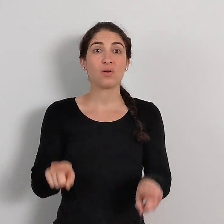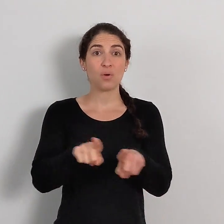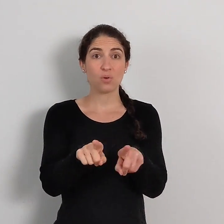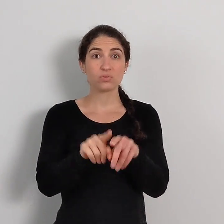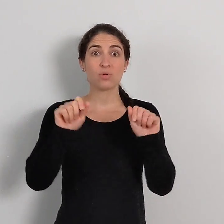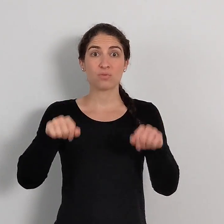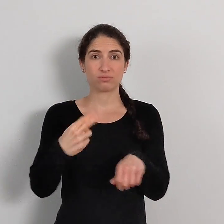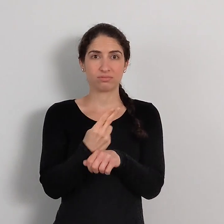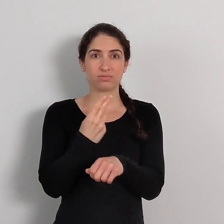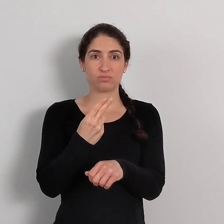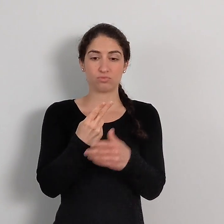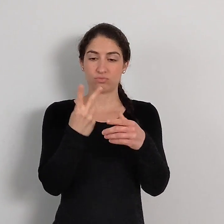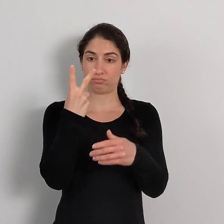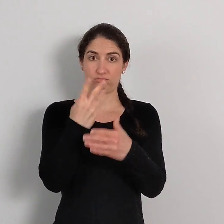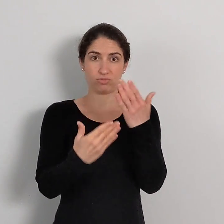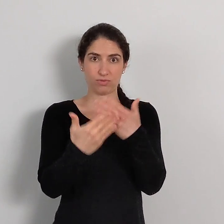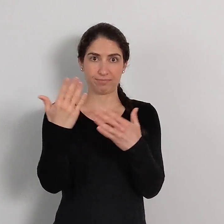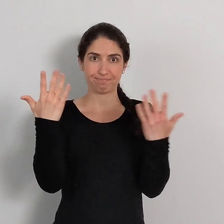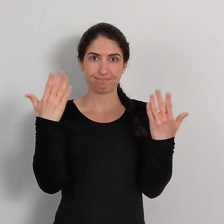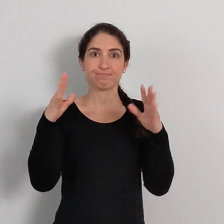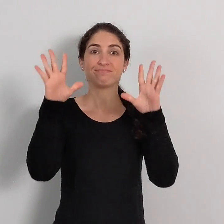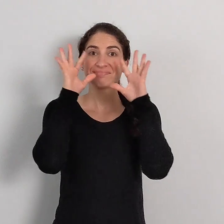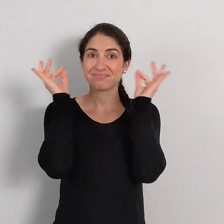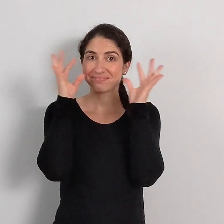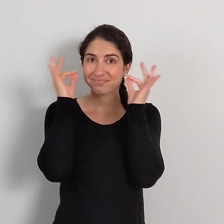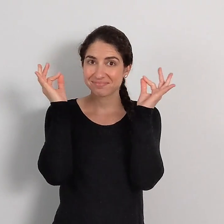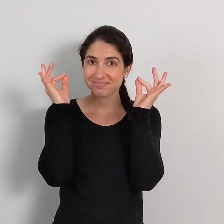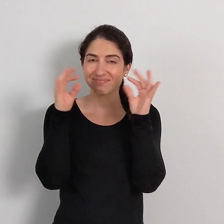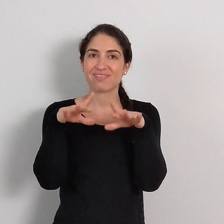Also you can use two hands! CAT. CAT.